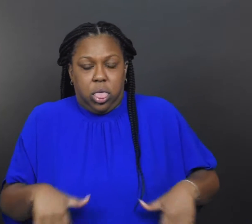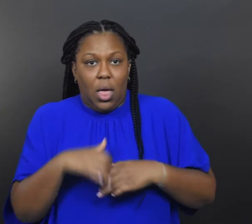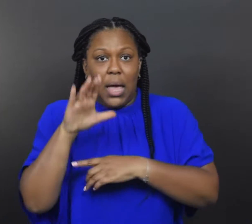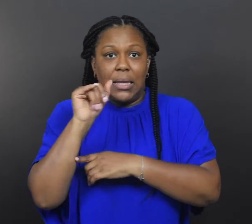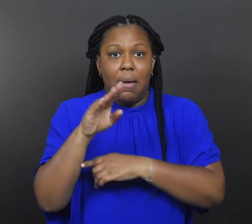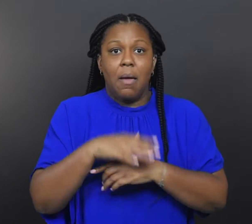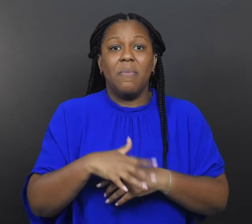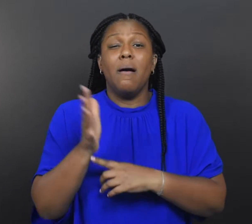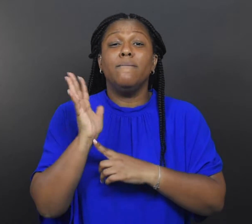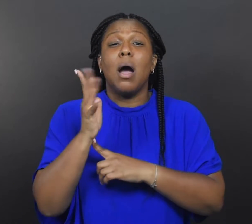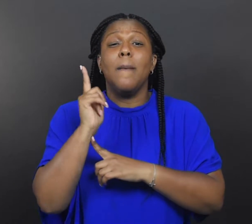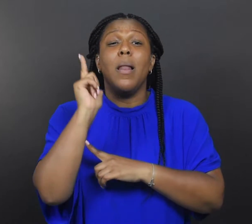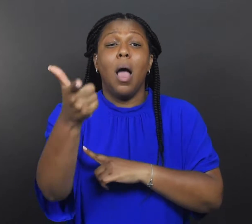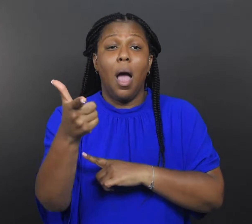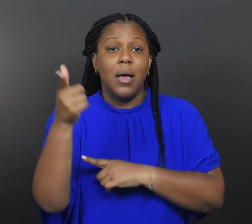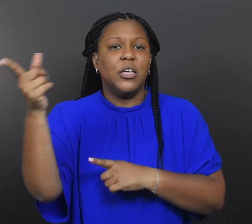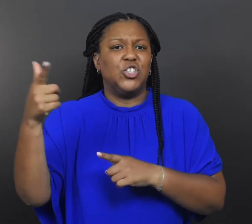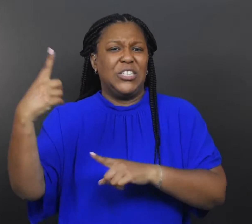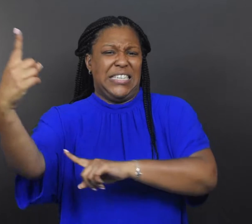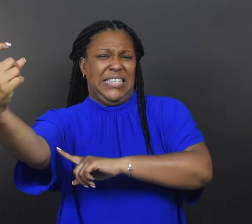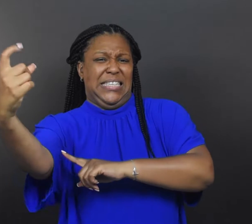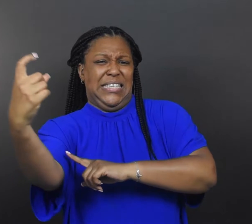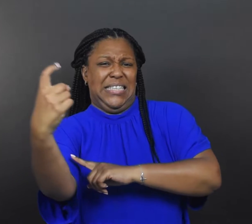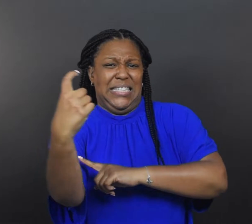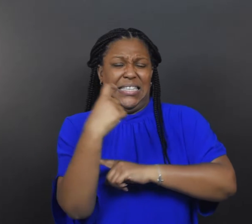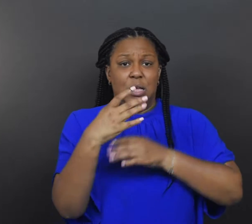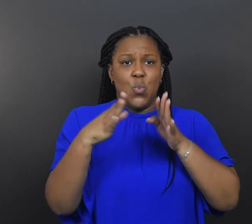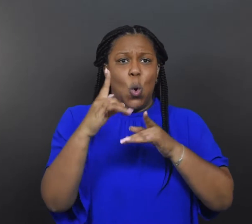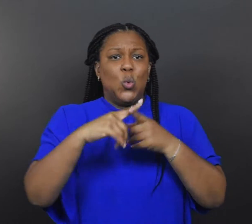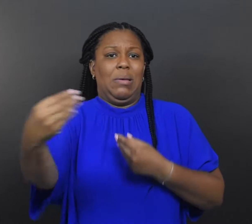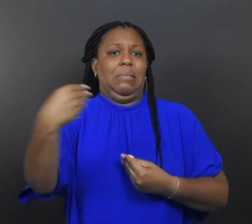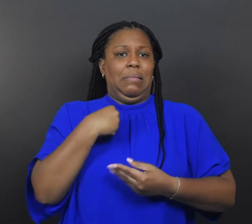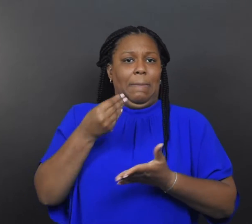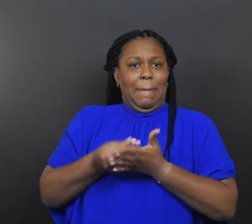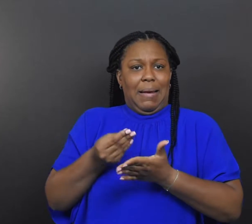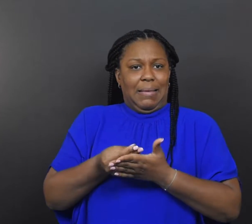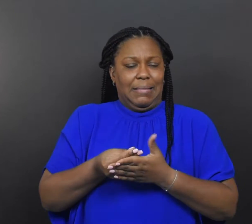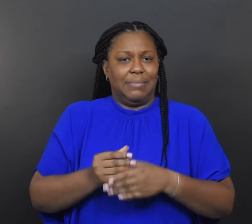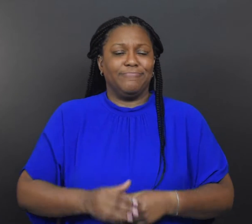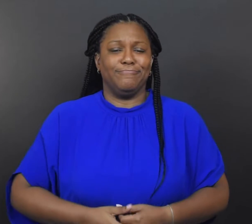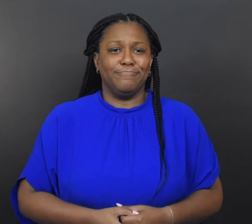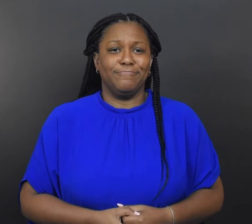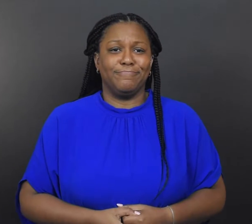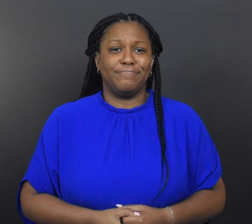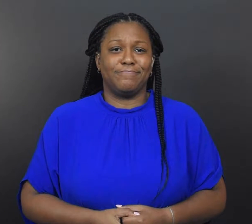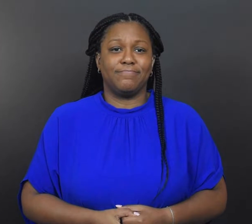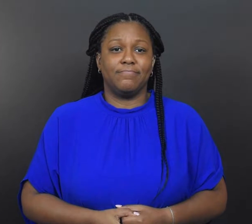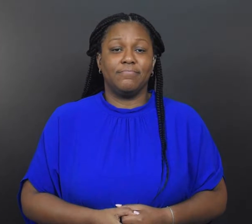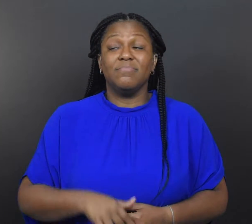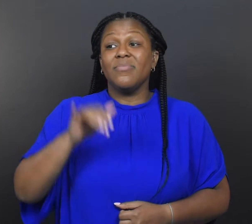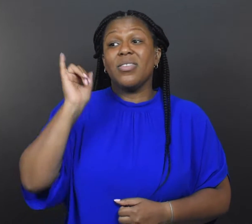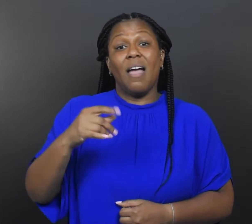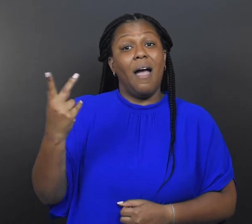Five minutes later, she was running down the road to give me money.”